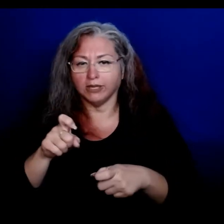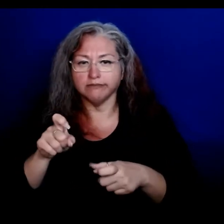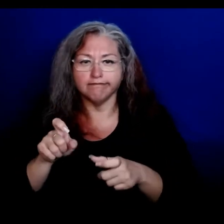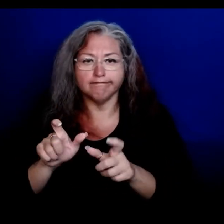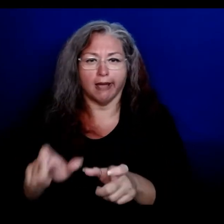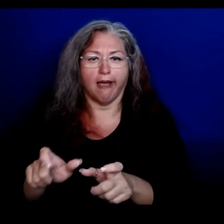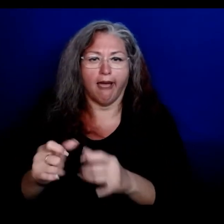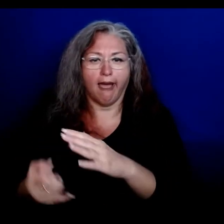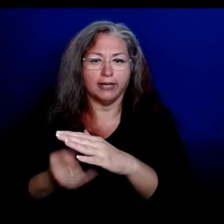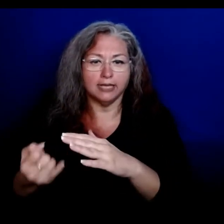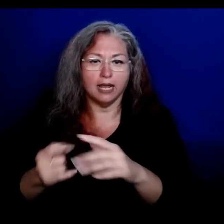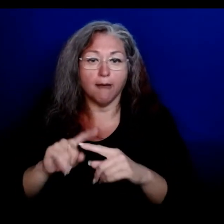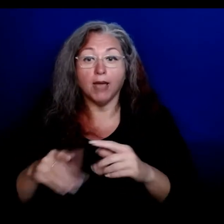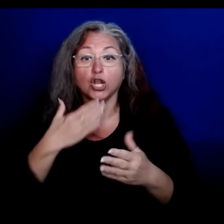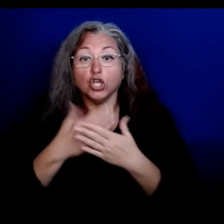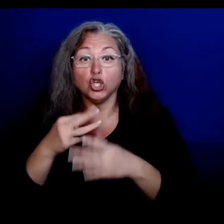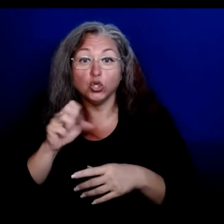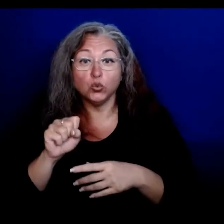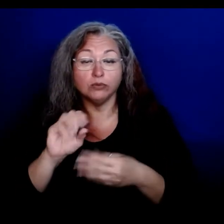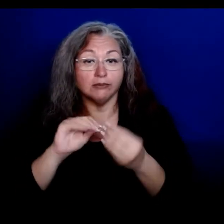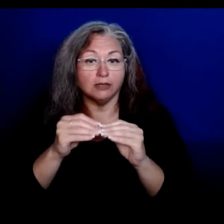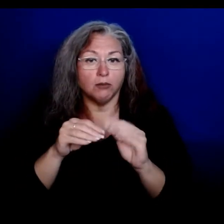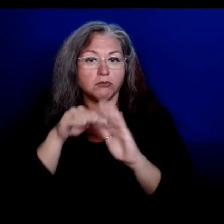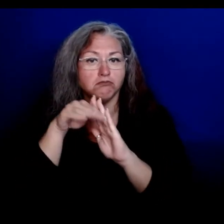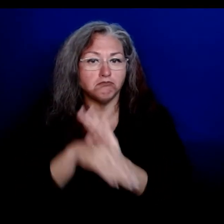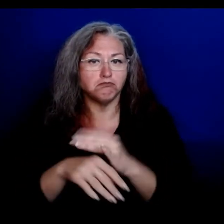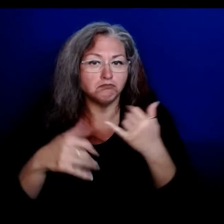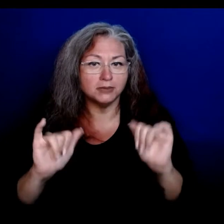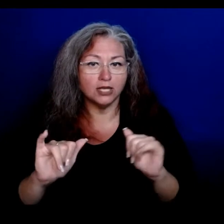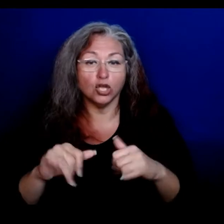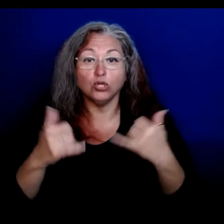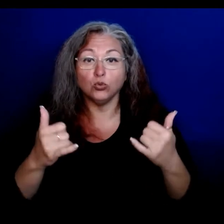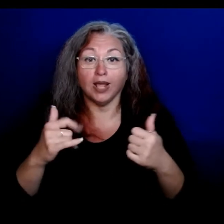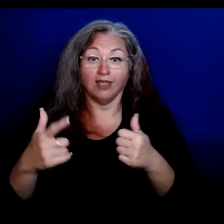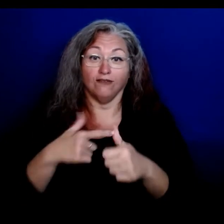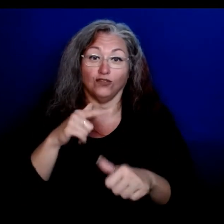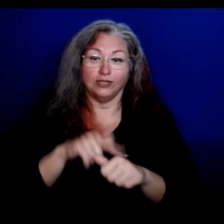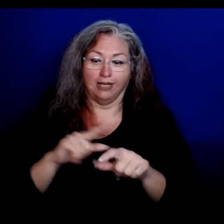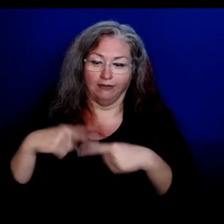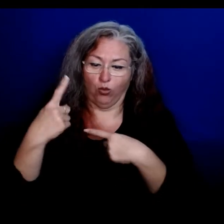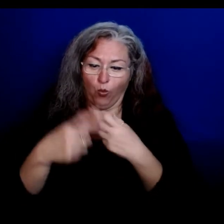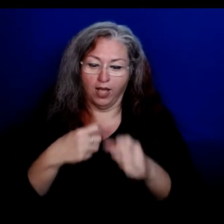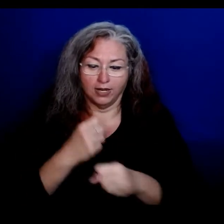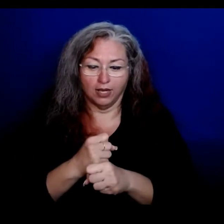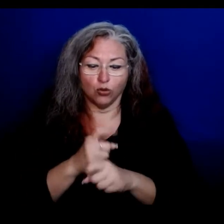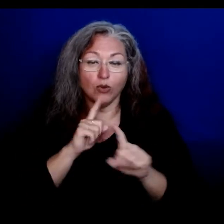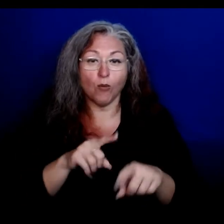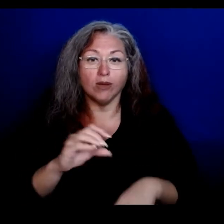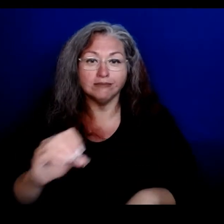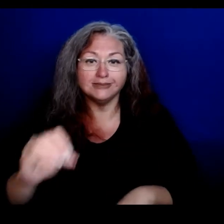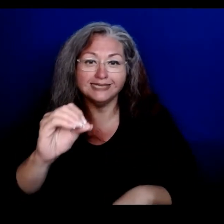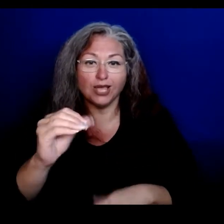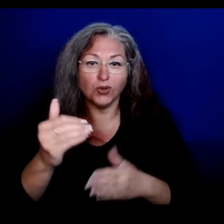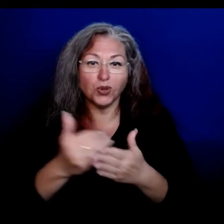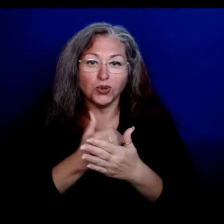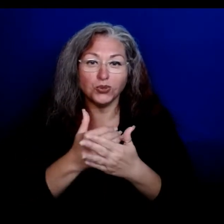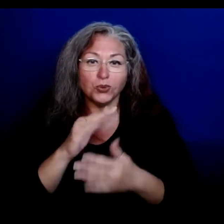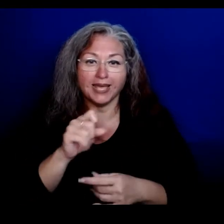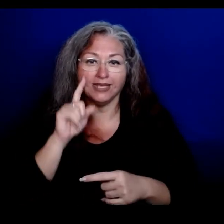The good news is, our case counts continue to drop. Today, for the first time in about a year, we are reporting zero new cases for Kauai.